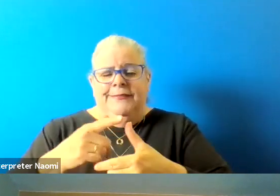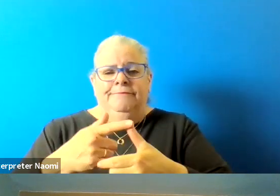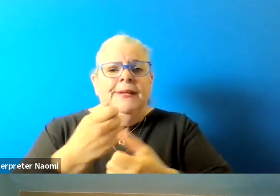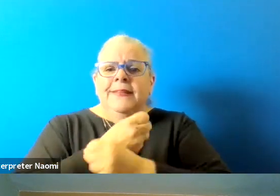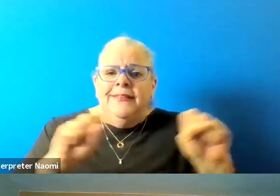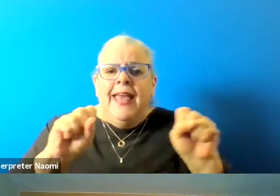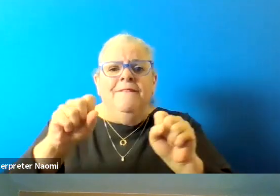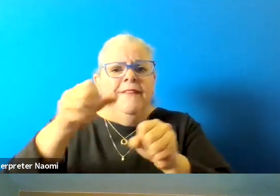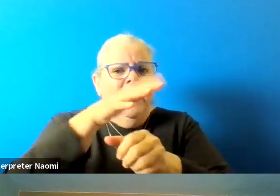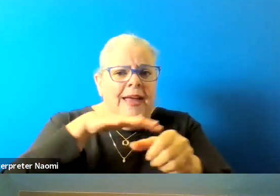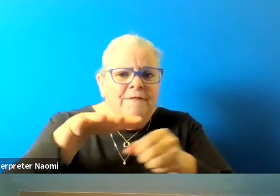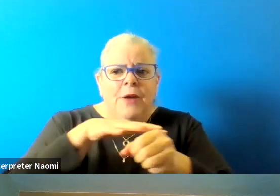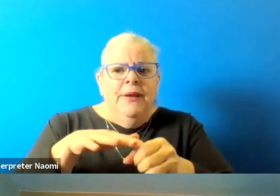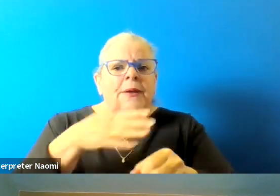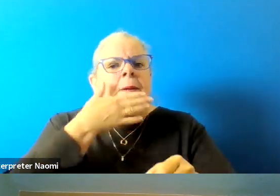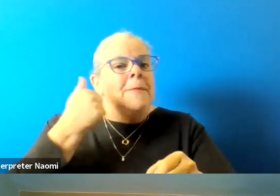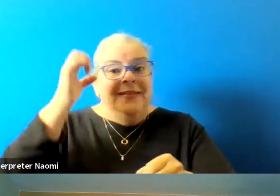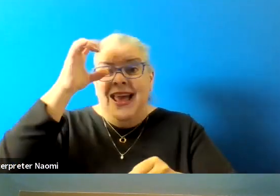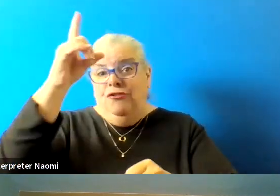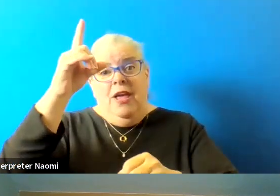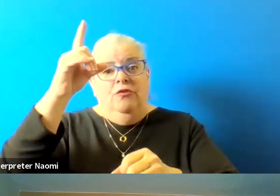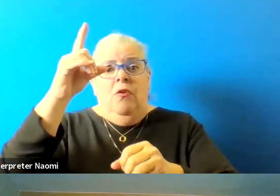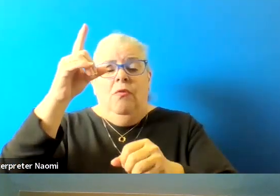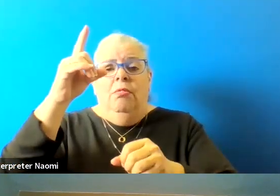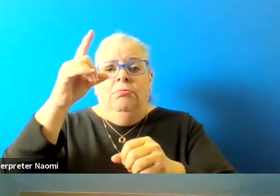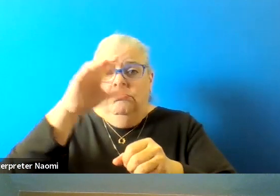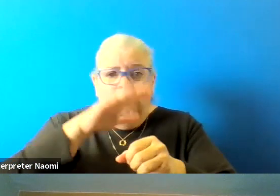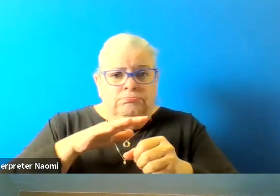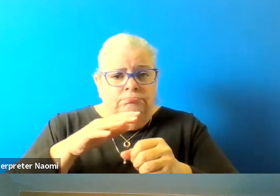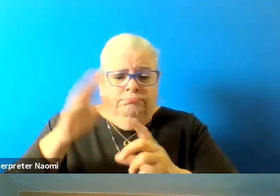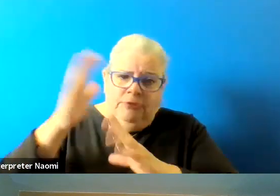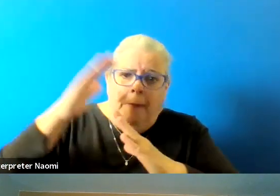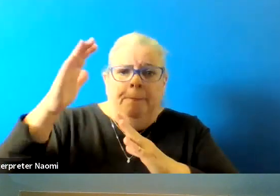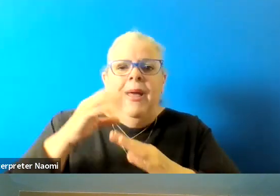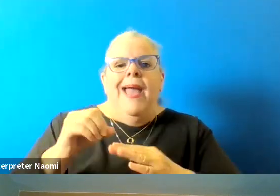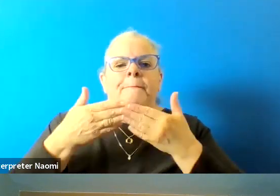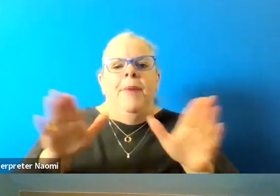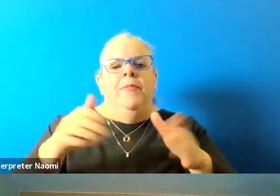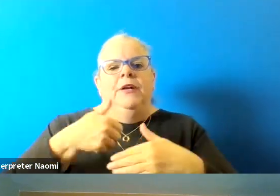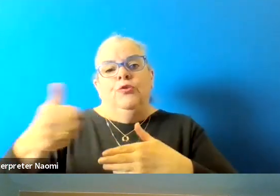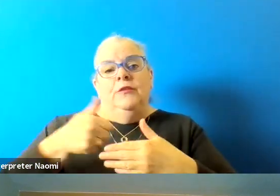the best educational institutions around and a public transportation system,